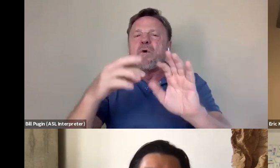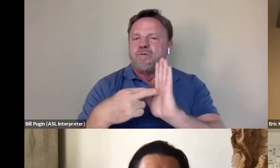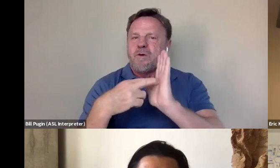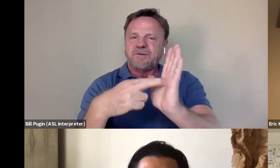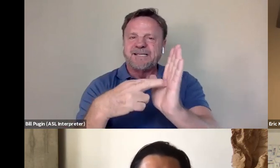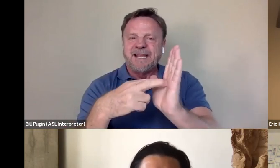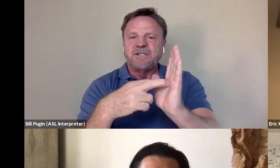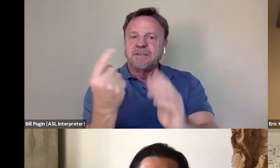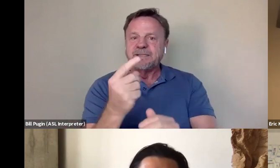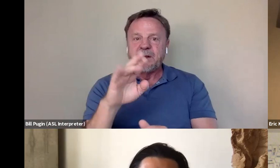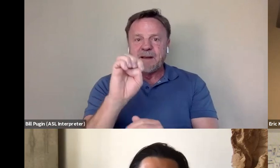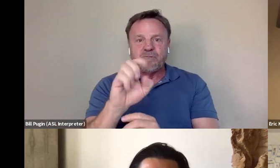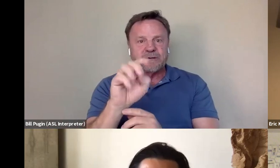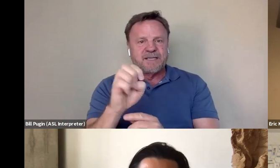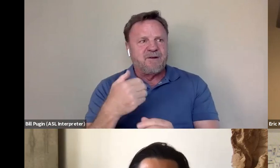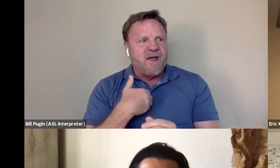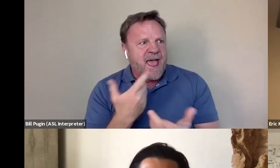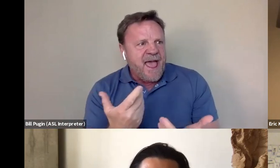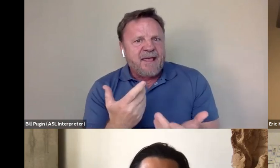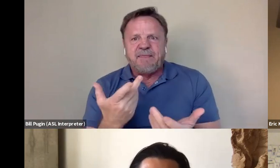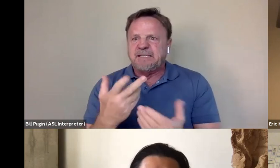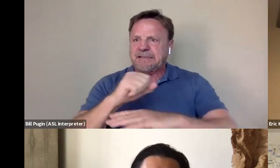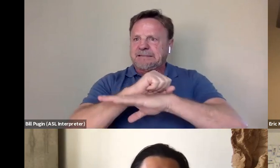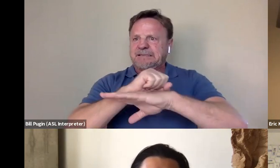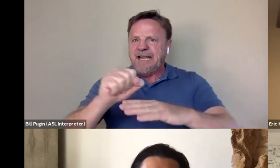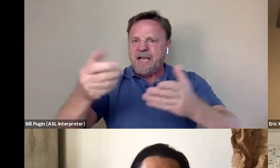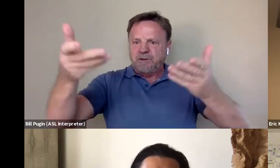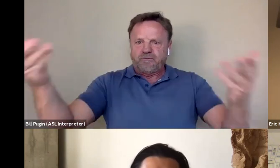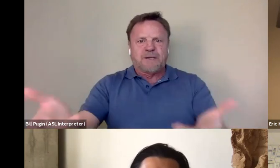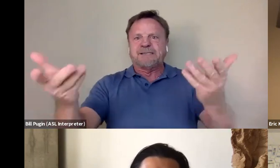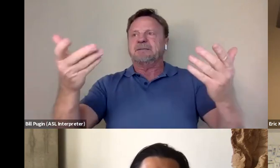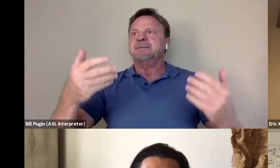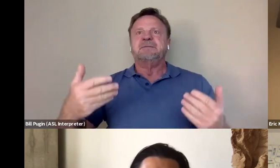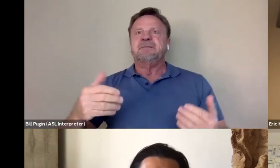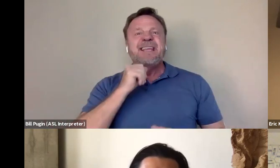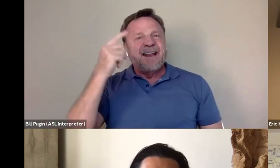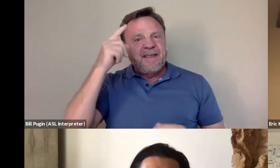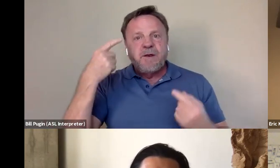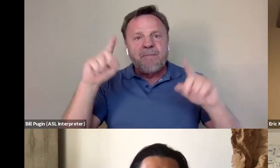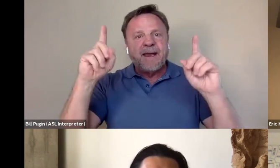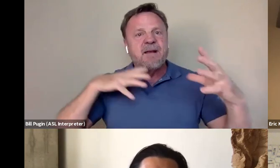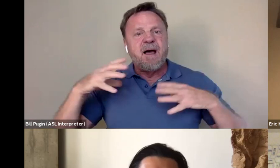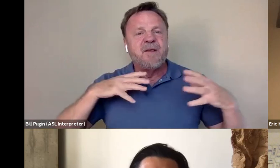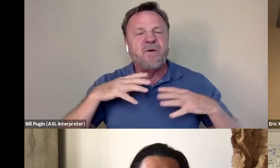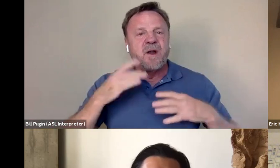who has this charisma has a stage presence, like he didn't think that he would make it in Hollywood because there weren't examples,